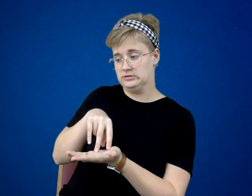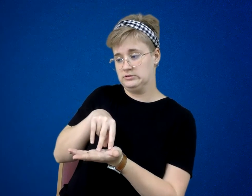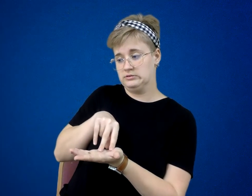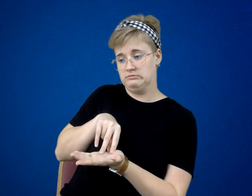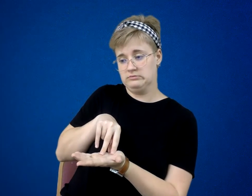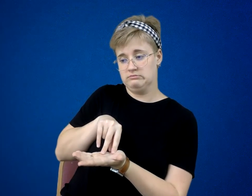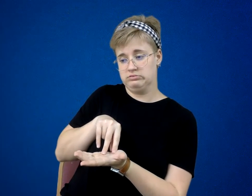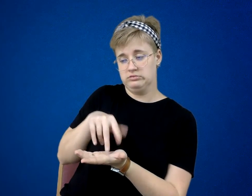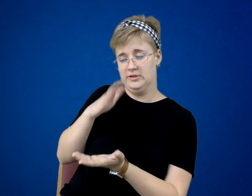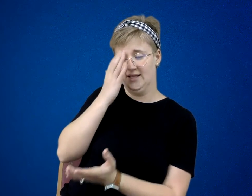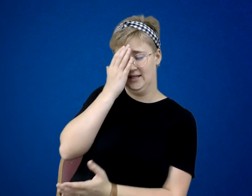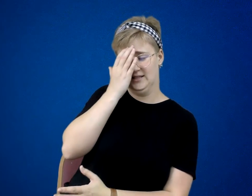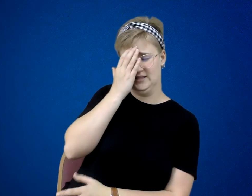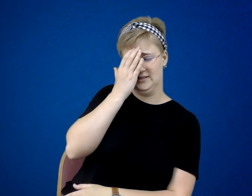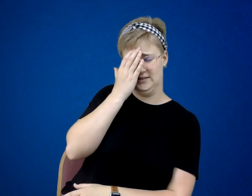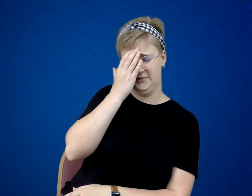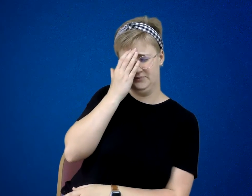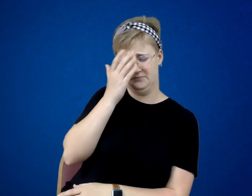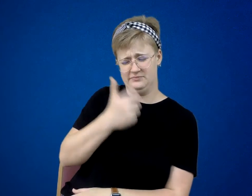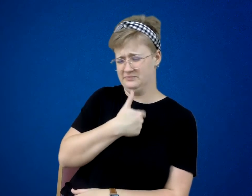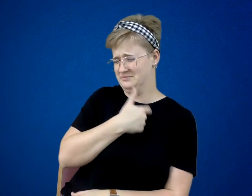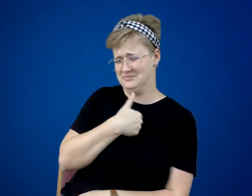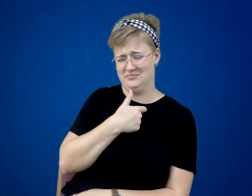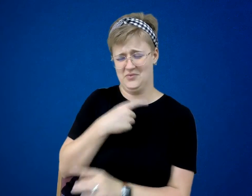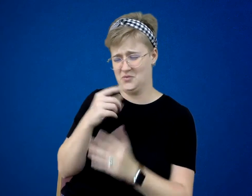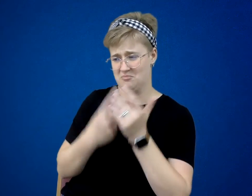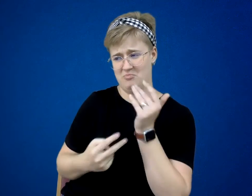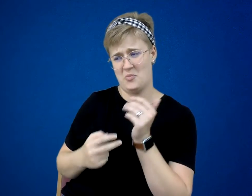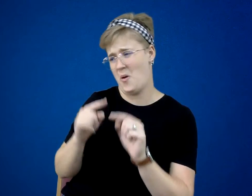“I’m sorry we both can’t win,” he said.